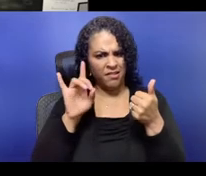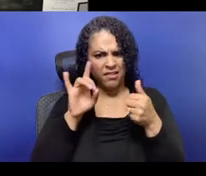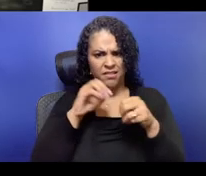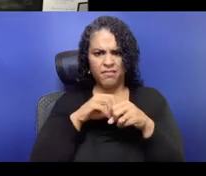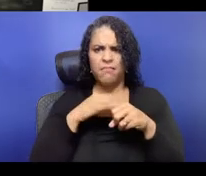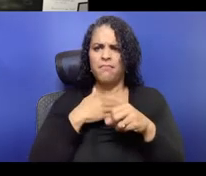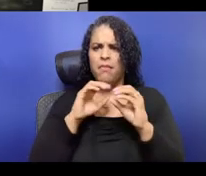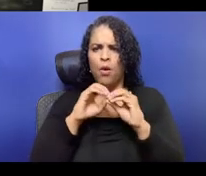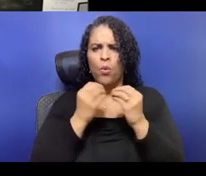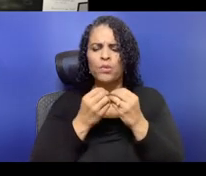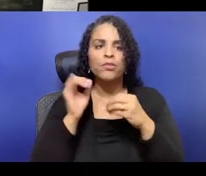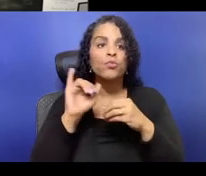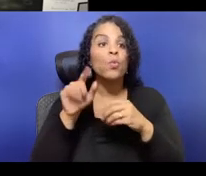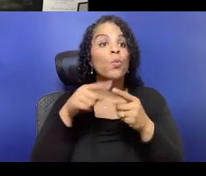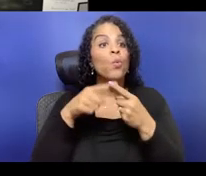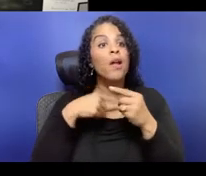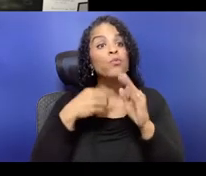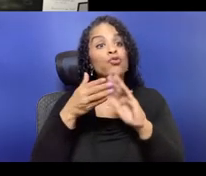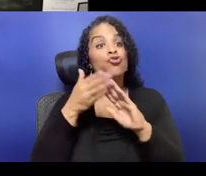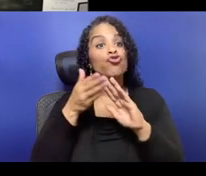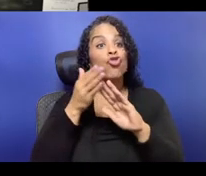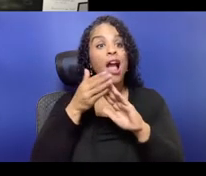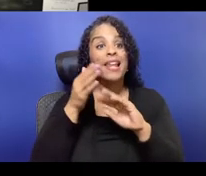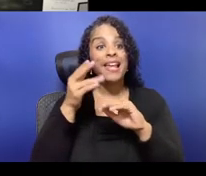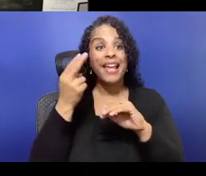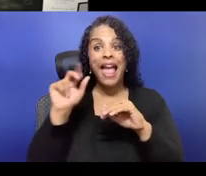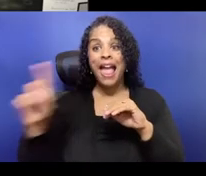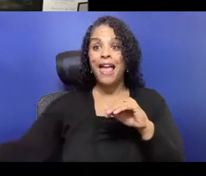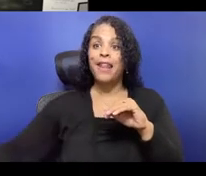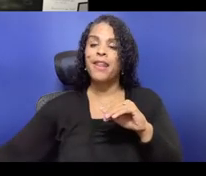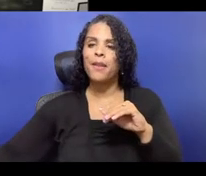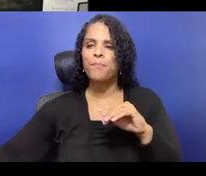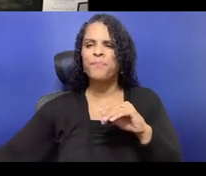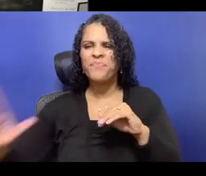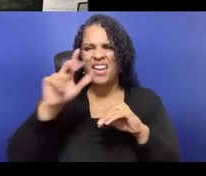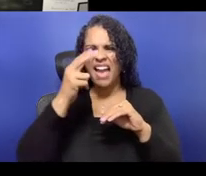that's who needs to be at the table. There's a very well-known phrase,